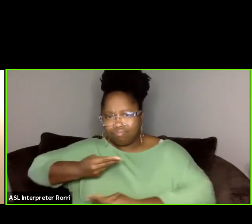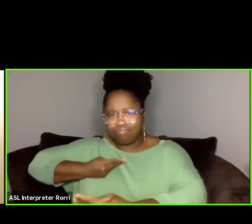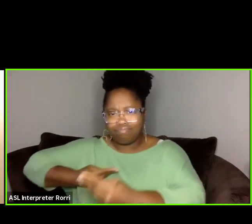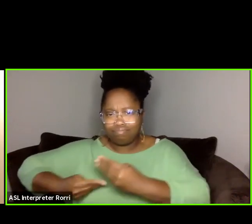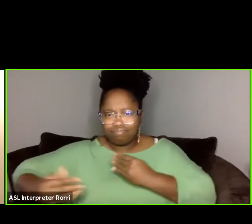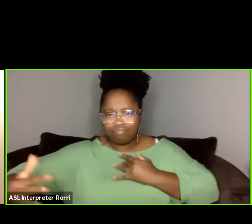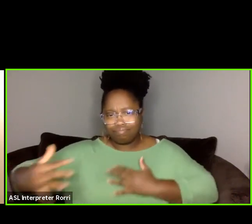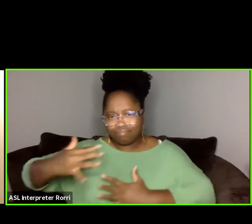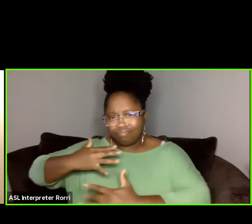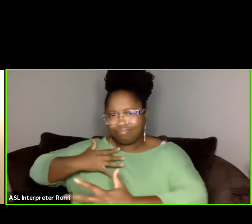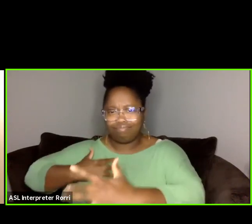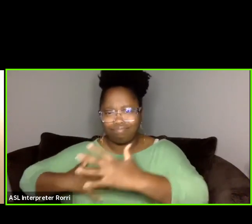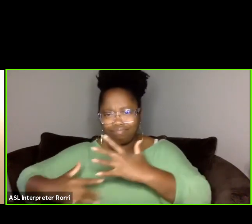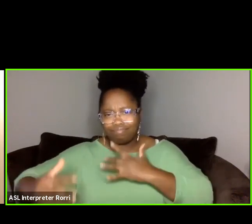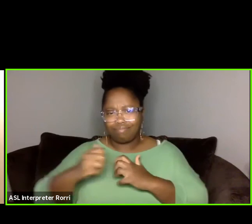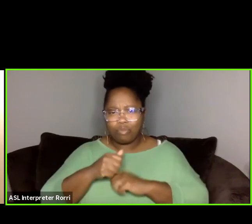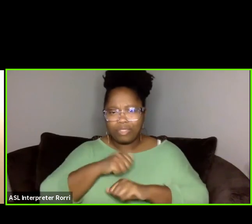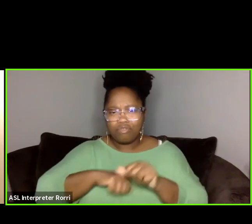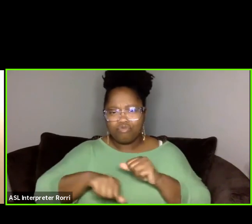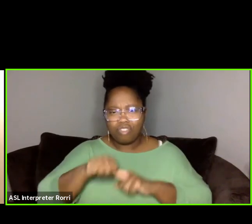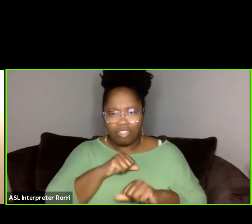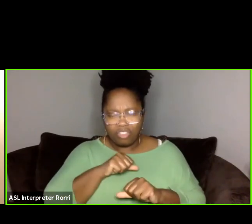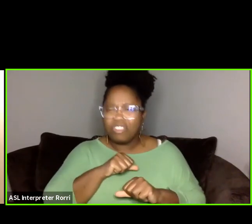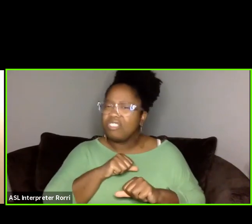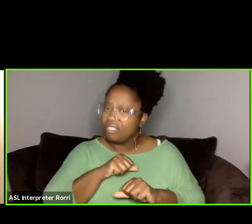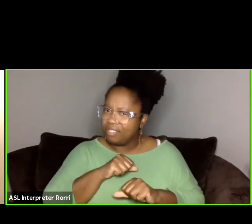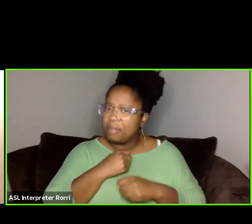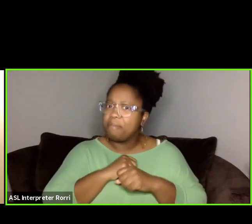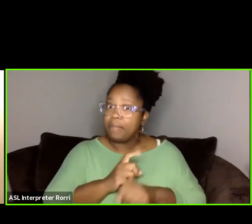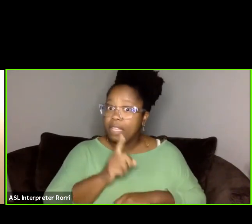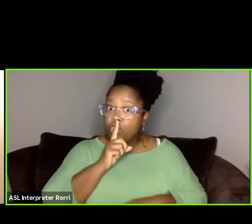And so ensuring that you are around people